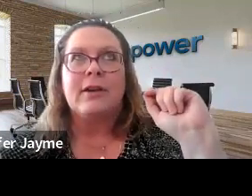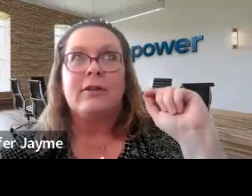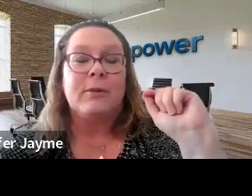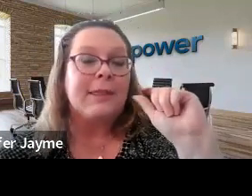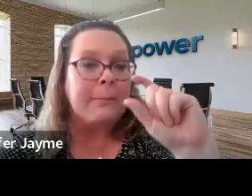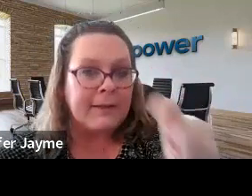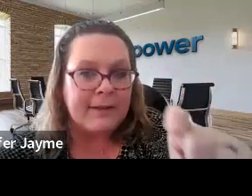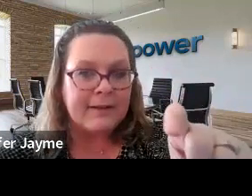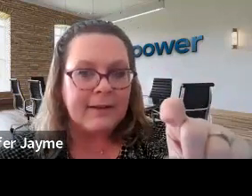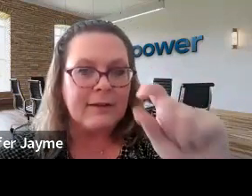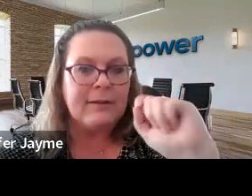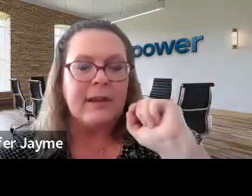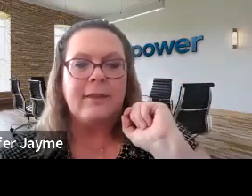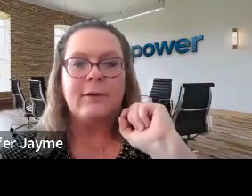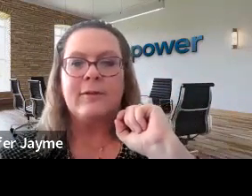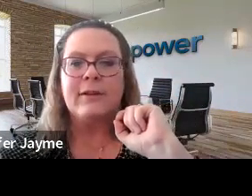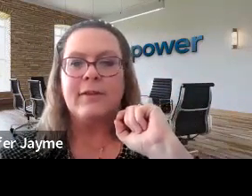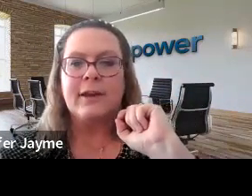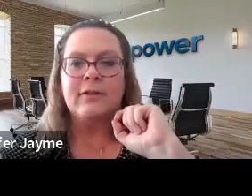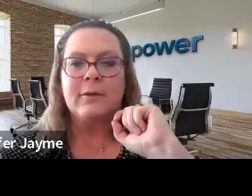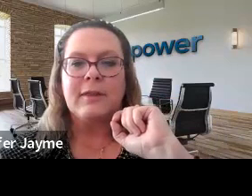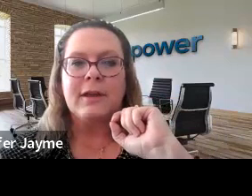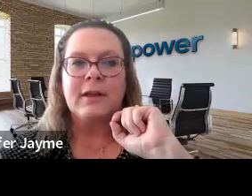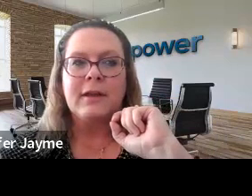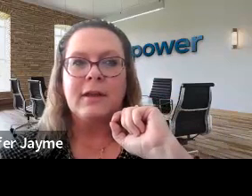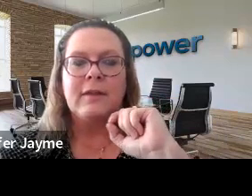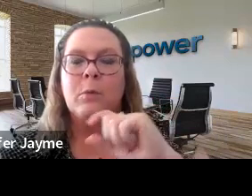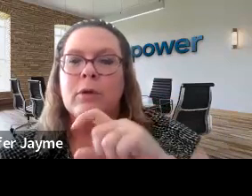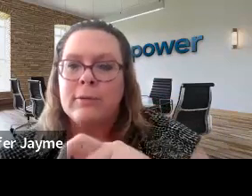Those that are doing the basic skills and those of us that are doing the workforce,